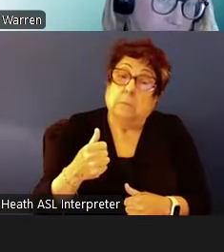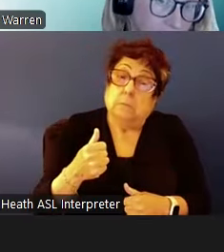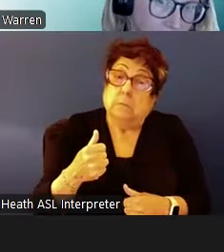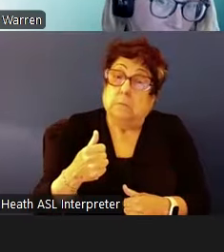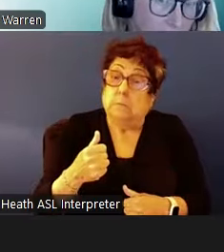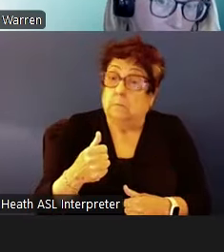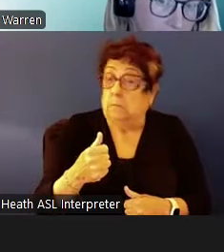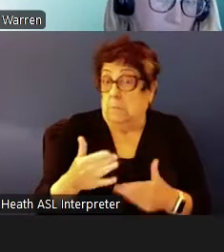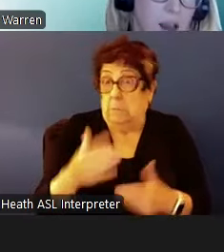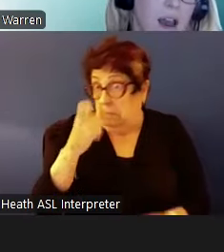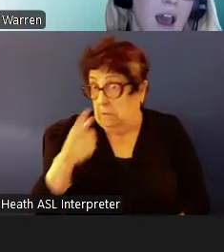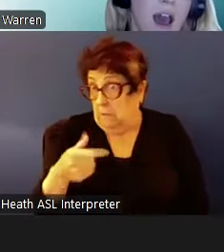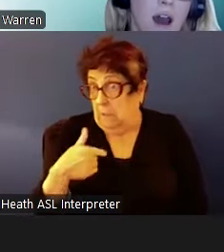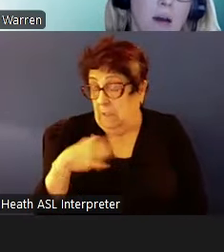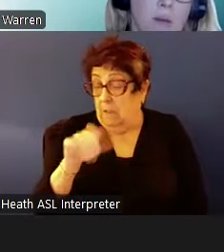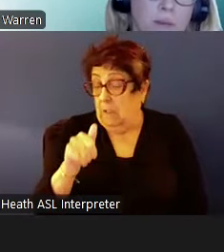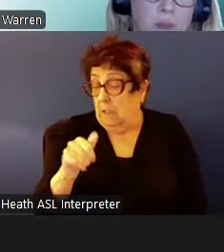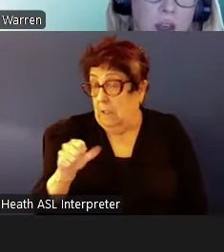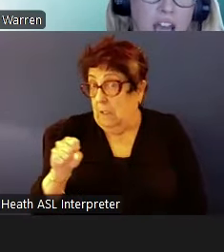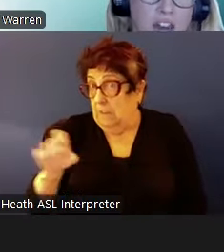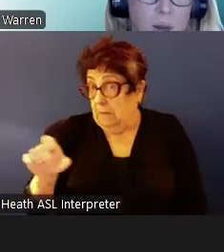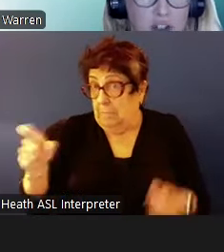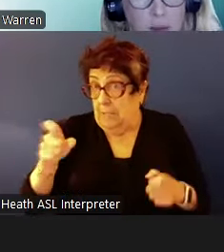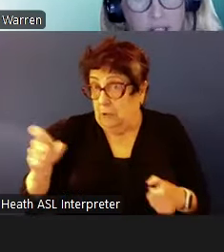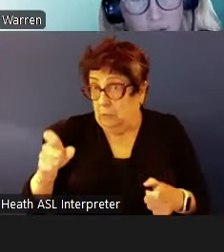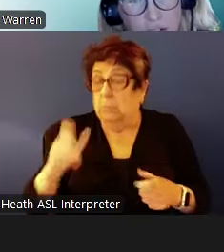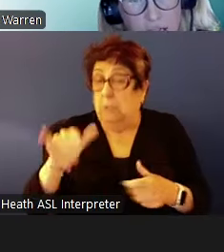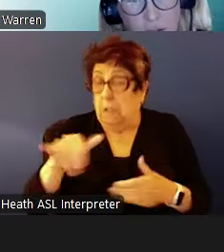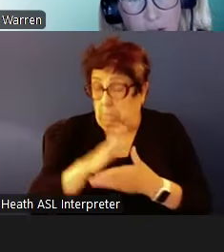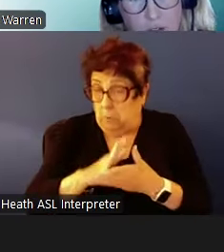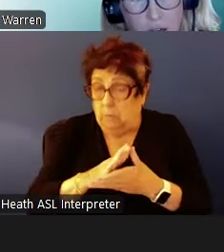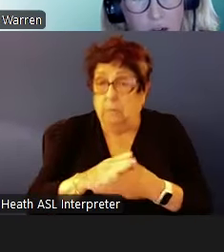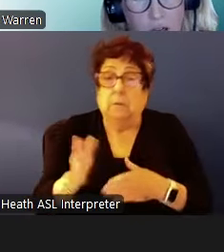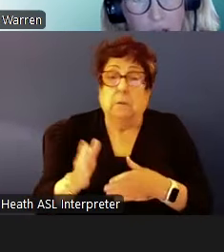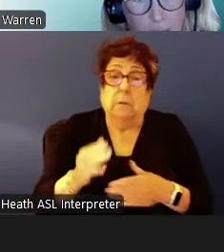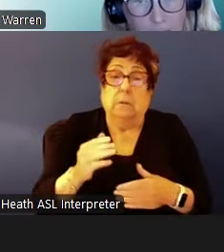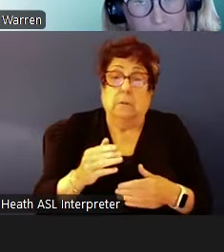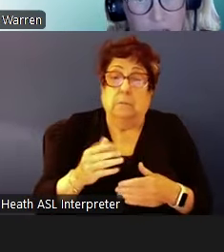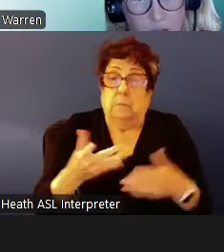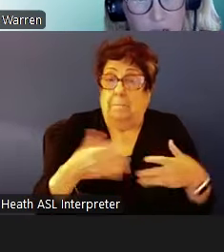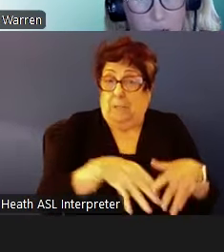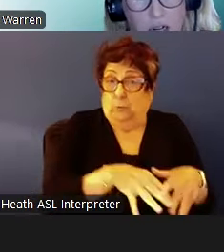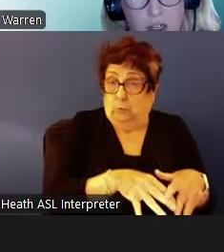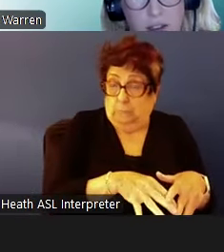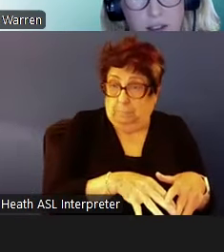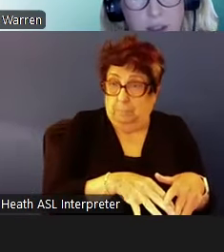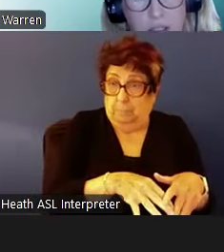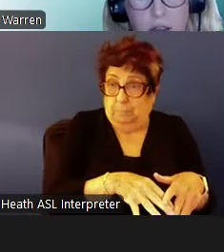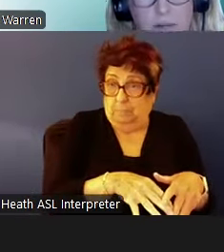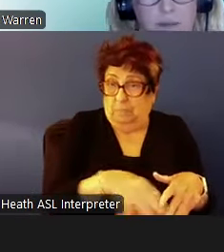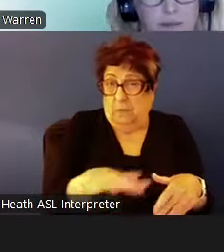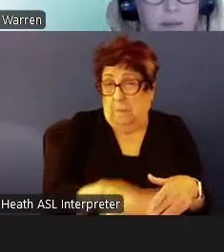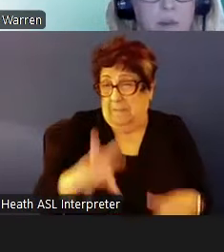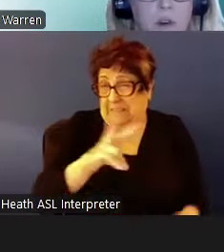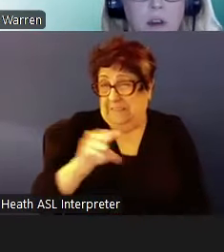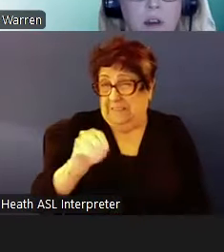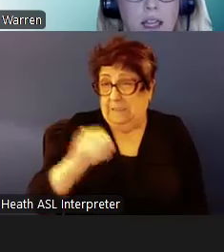management component. And then mainstream is further down, like I said around 60%.